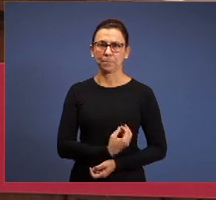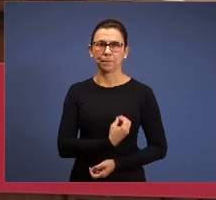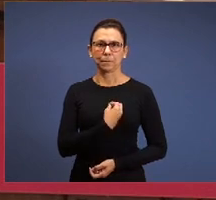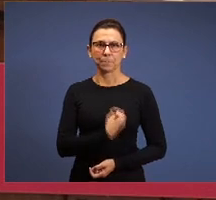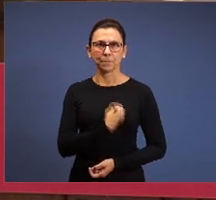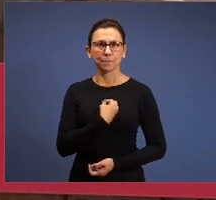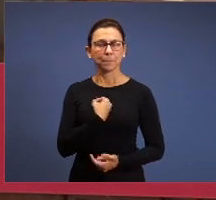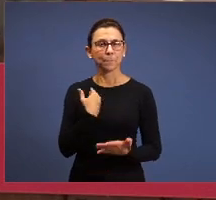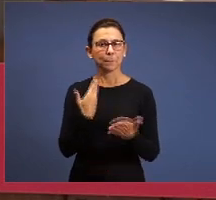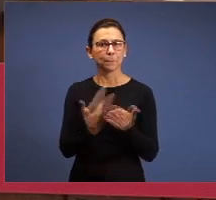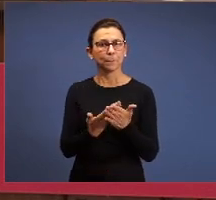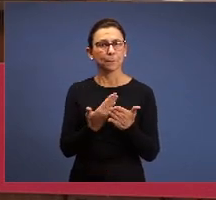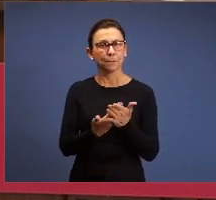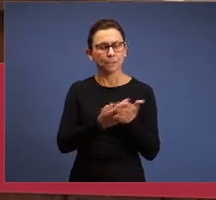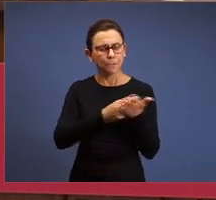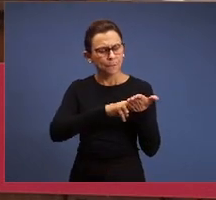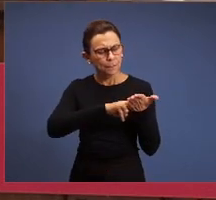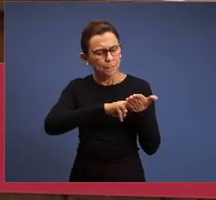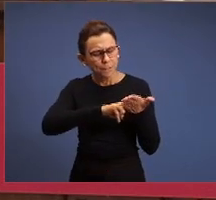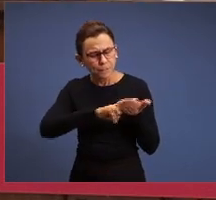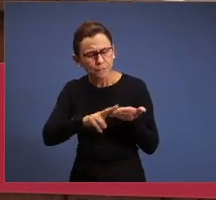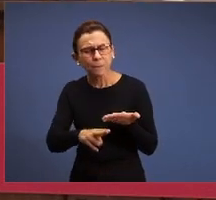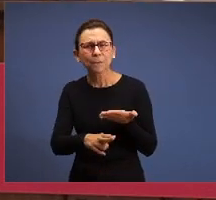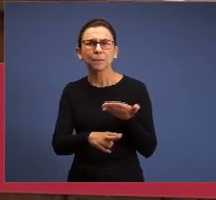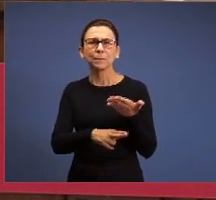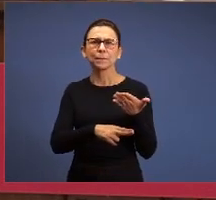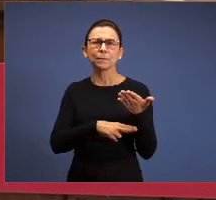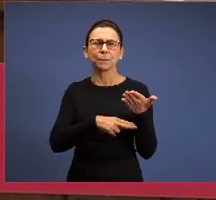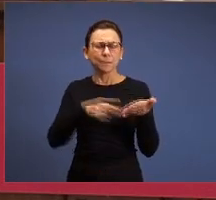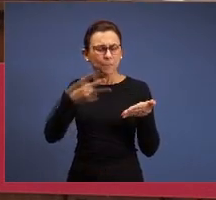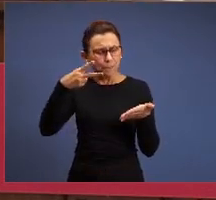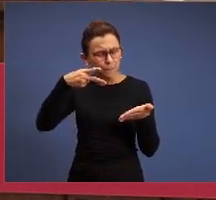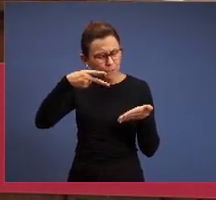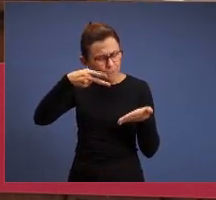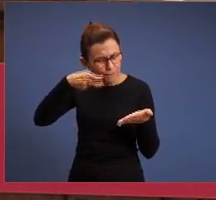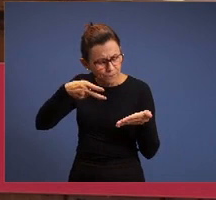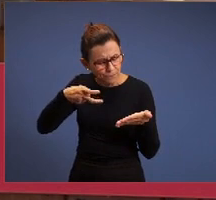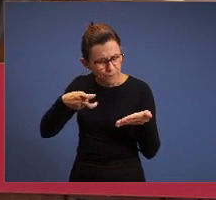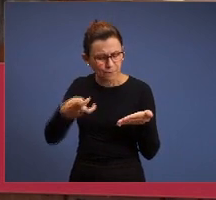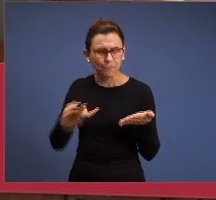find out with ease, what’s not easy,